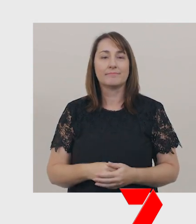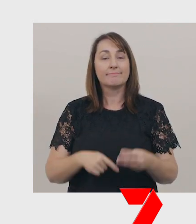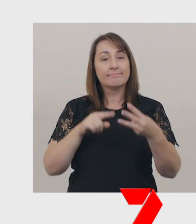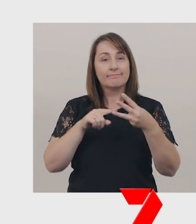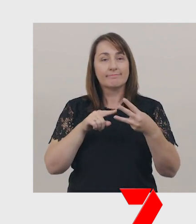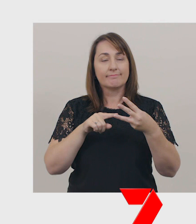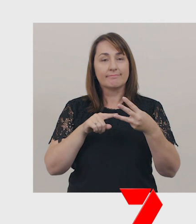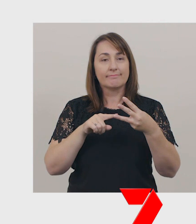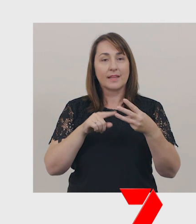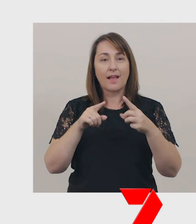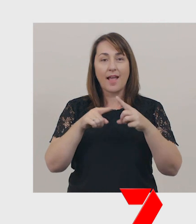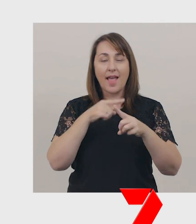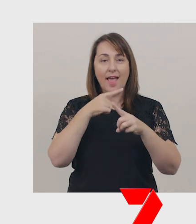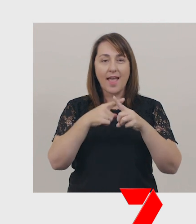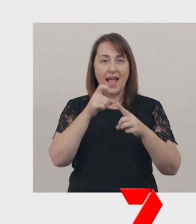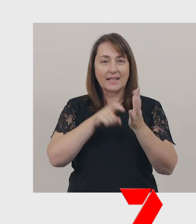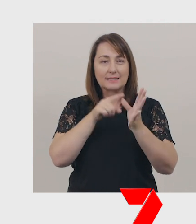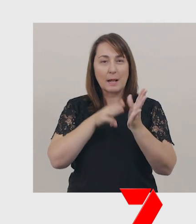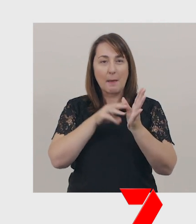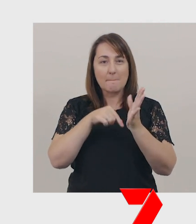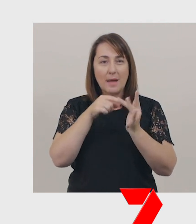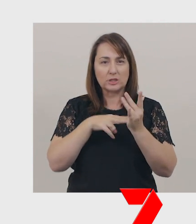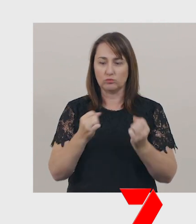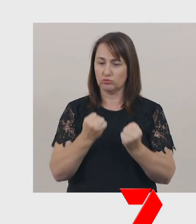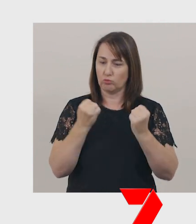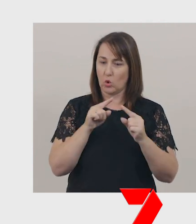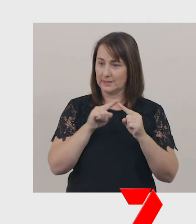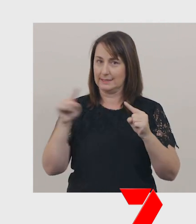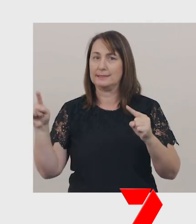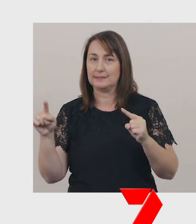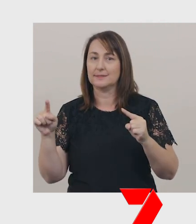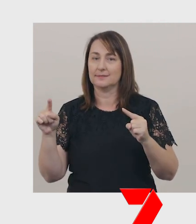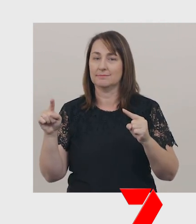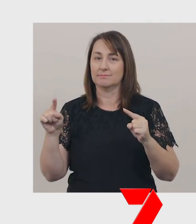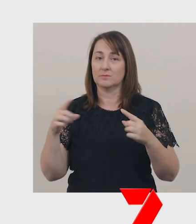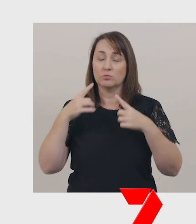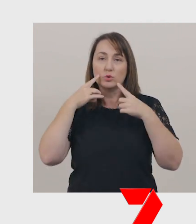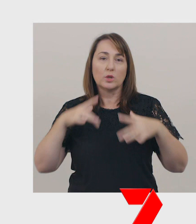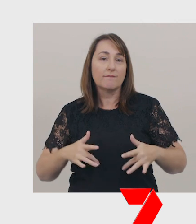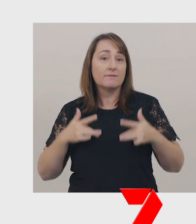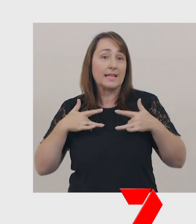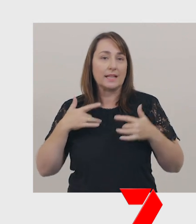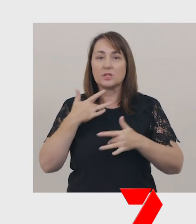There are stronger sentences, exclamations, which can show feelings or emotions.